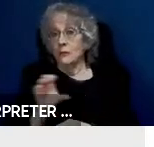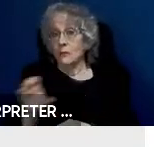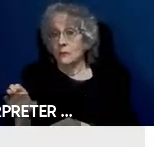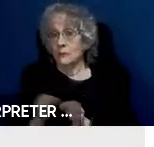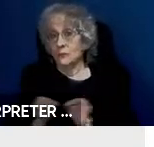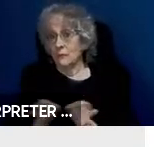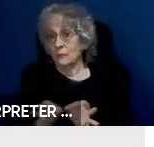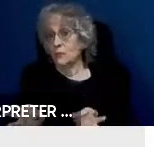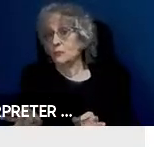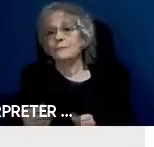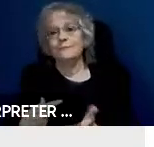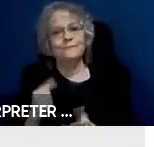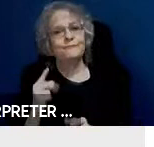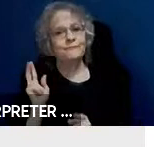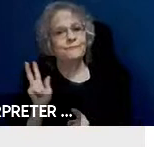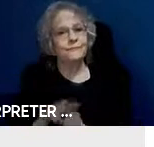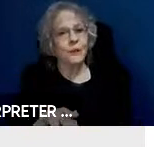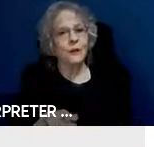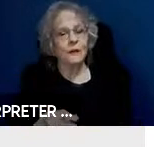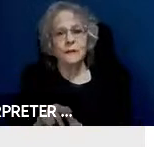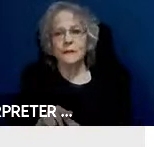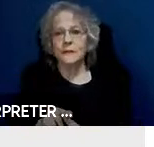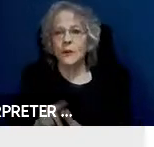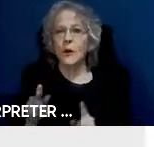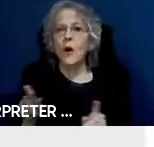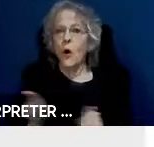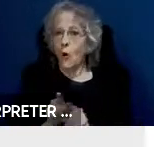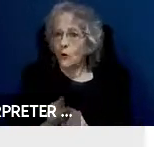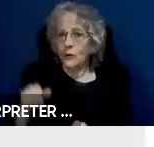If the programming would also be audio described for people who are blind.